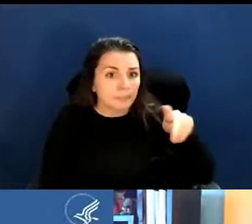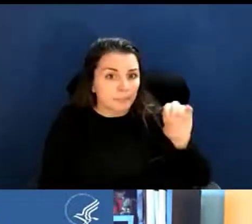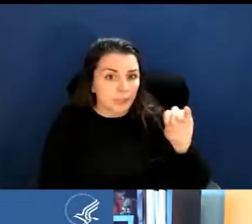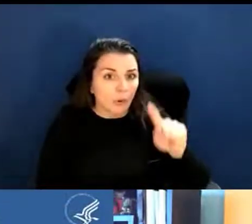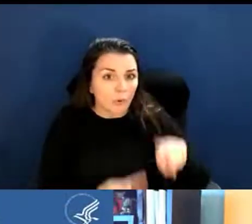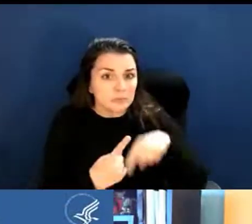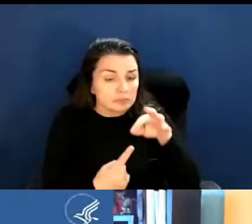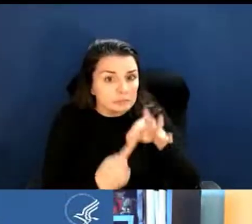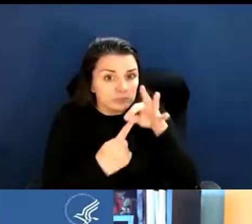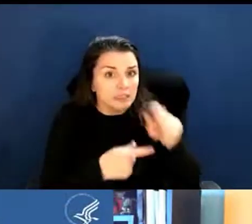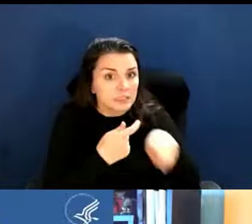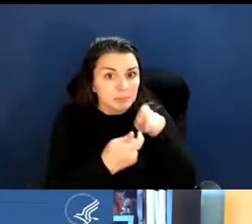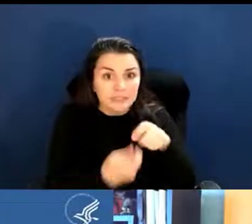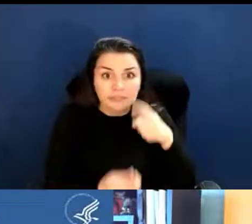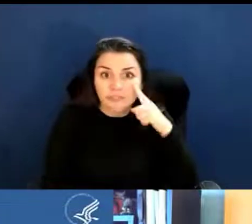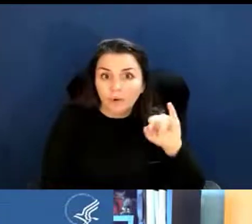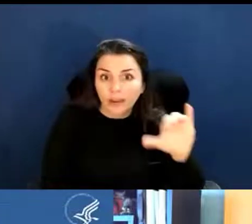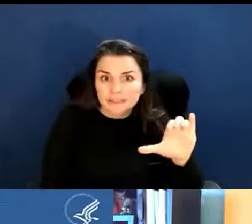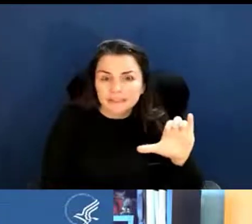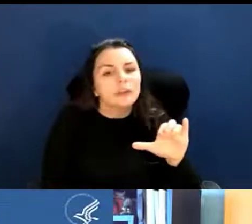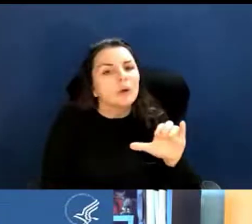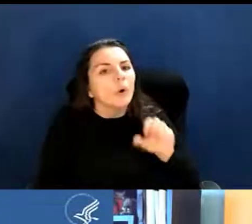or can one PO span two ICs?